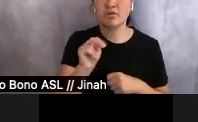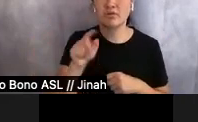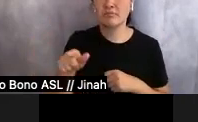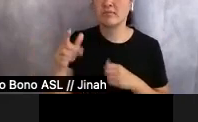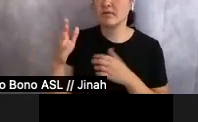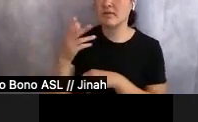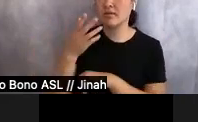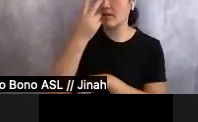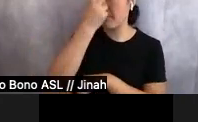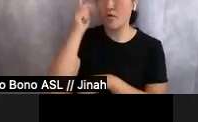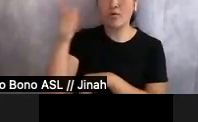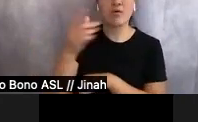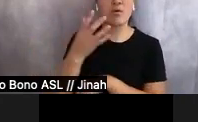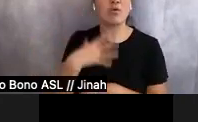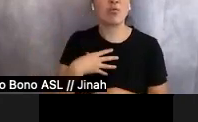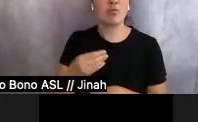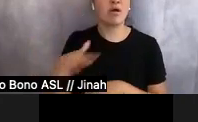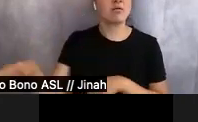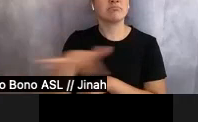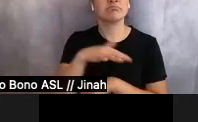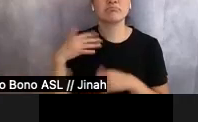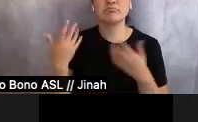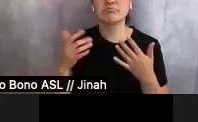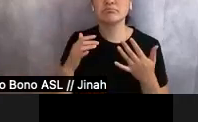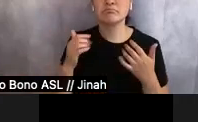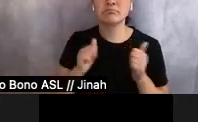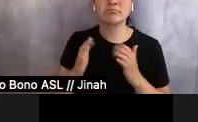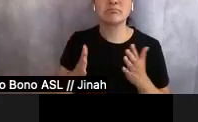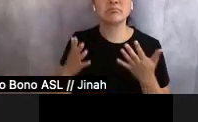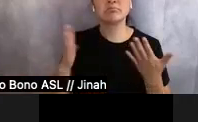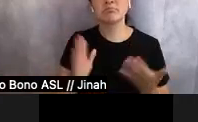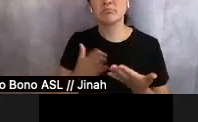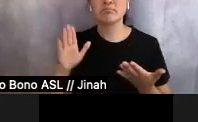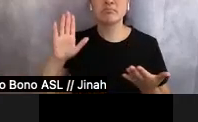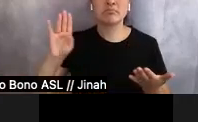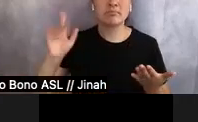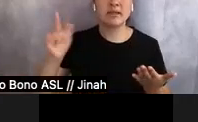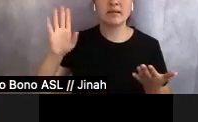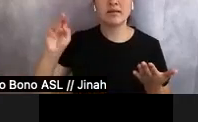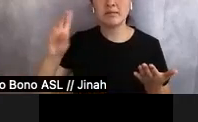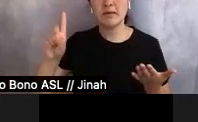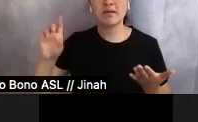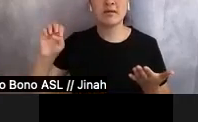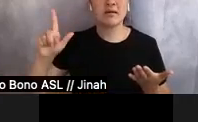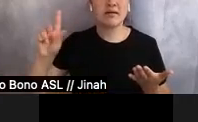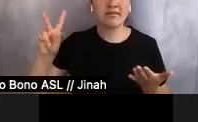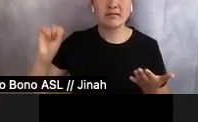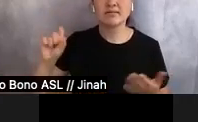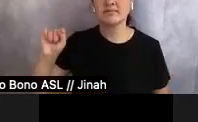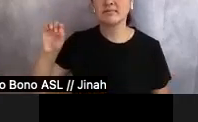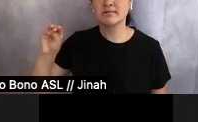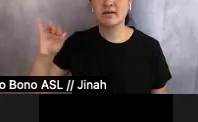where local performers played big band, swing, Elvis, Tom Jones. And today, the Boy Scout troop